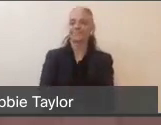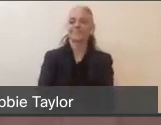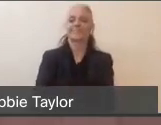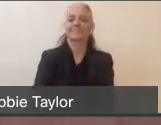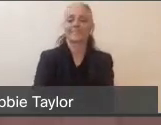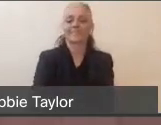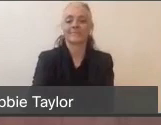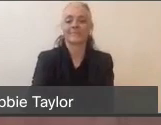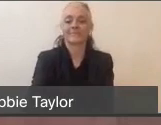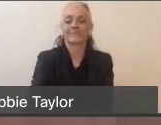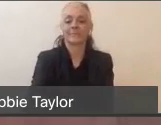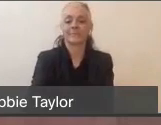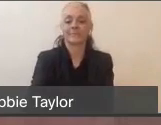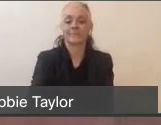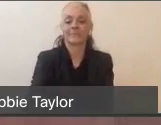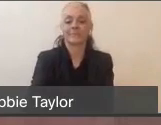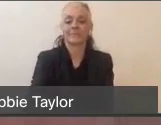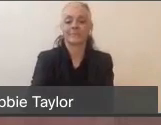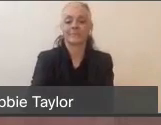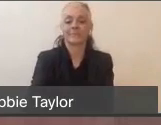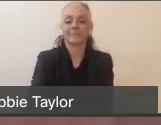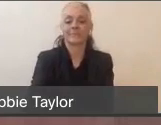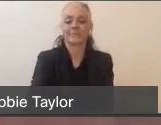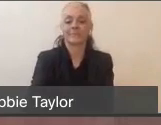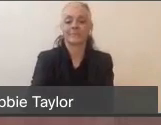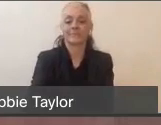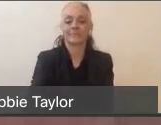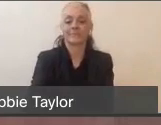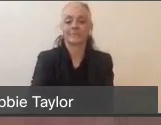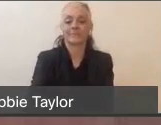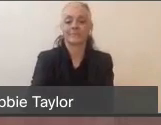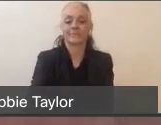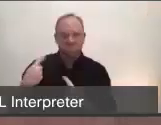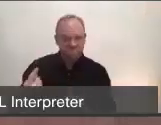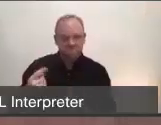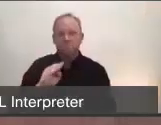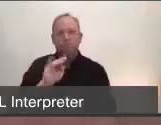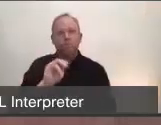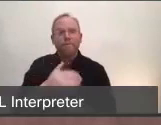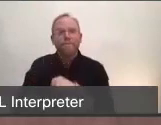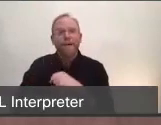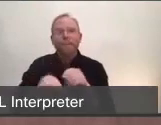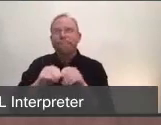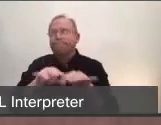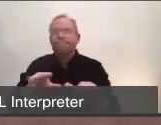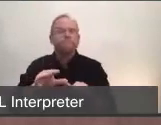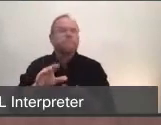To date, Marin County has been releasing data really only on our cumulative hospitalizations,